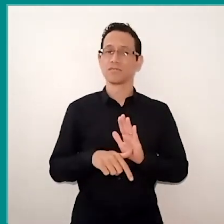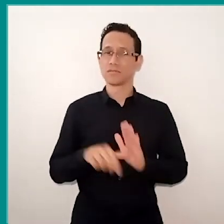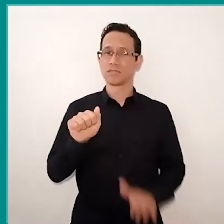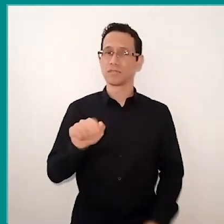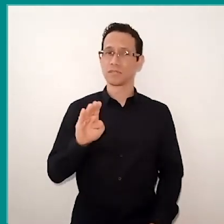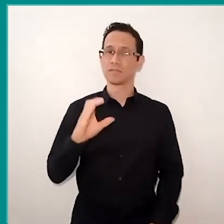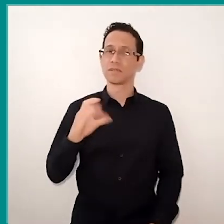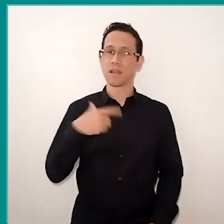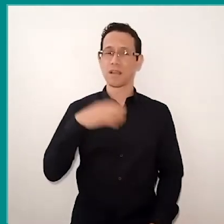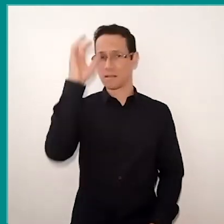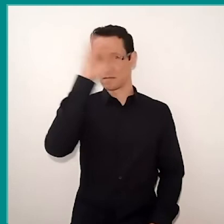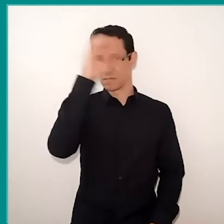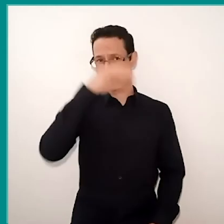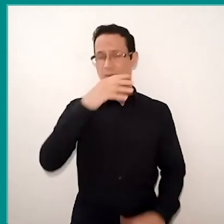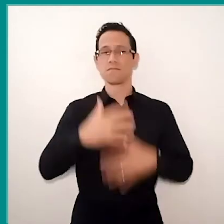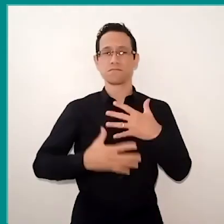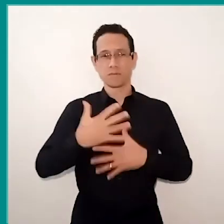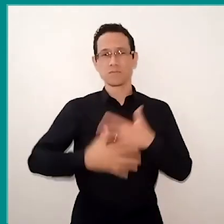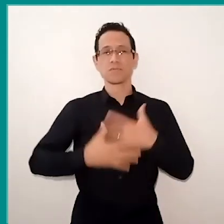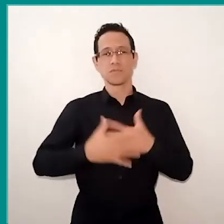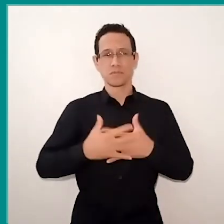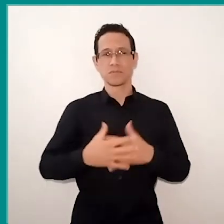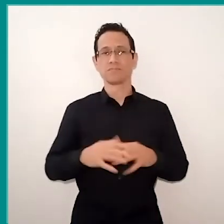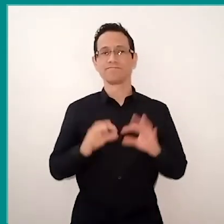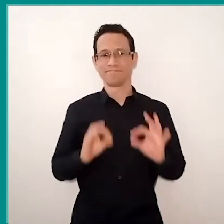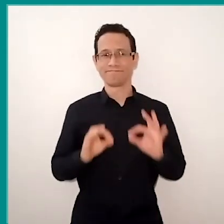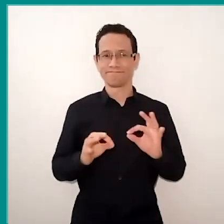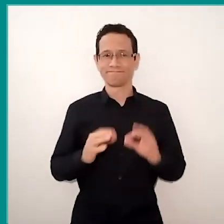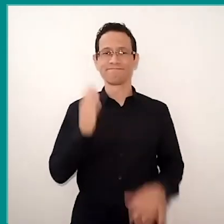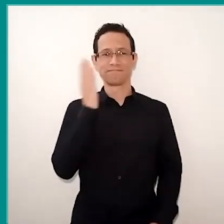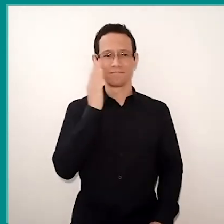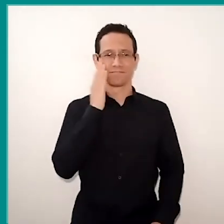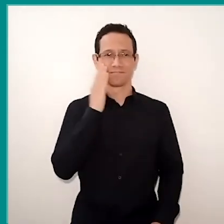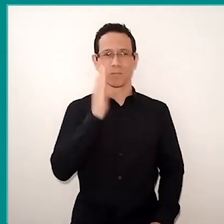and this will harm, of course, we know as educators, all your future learning.